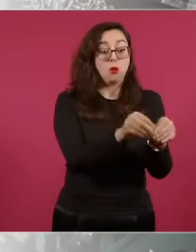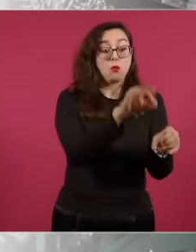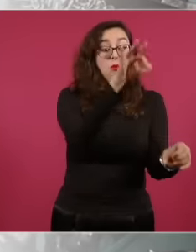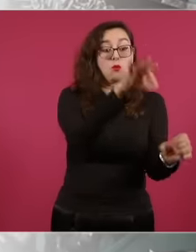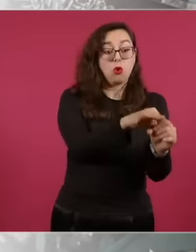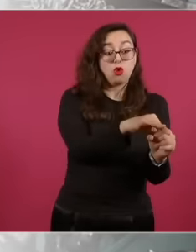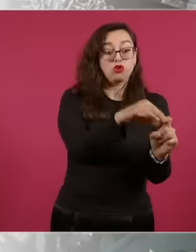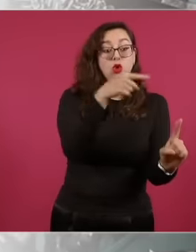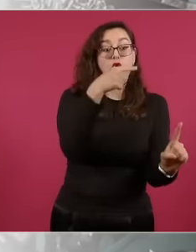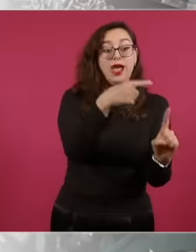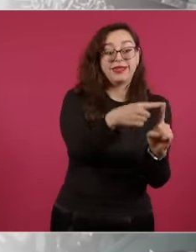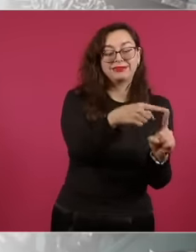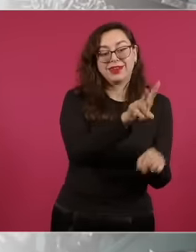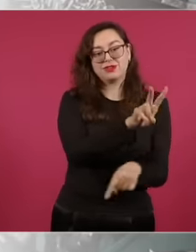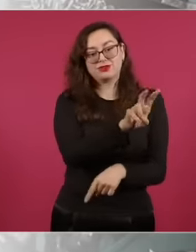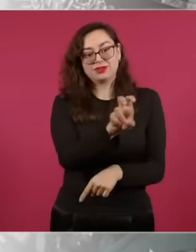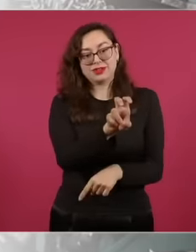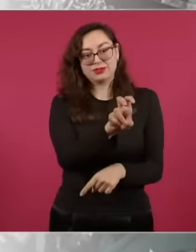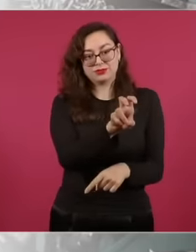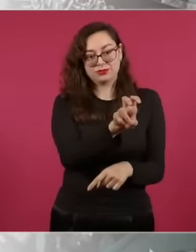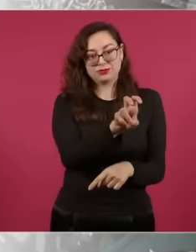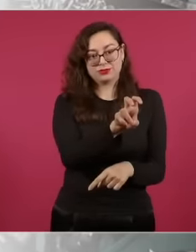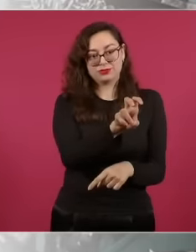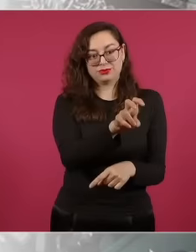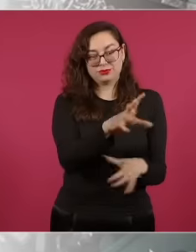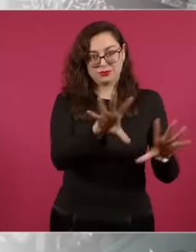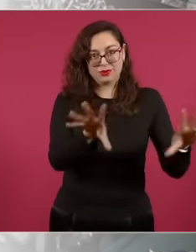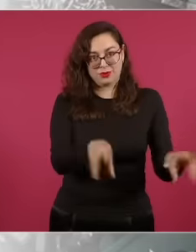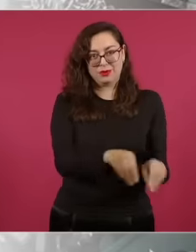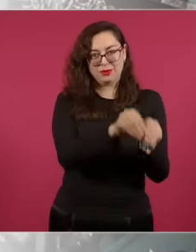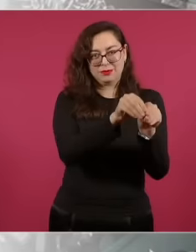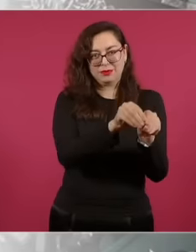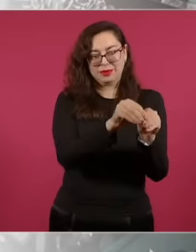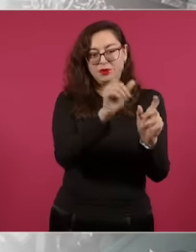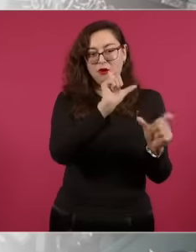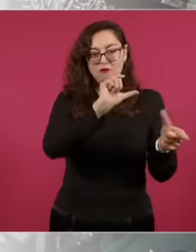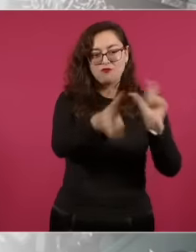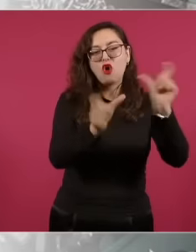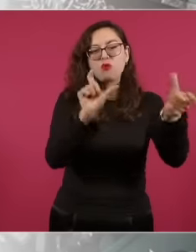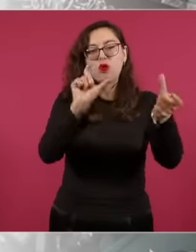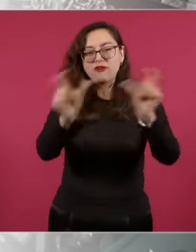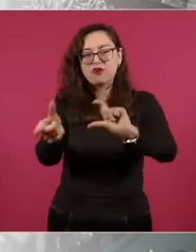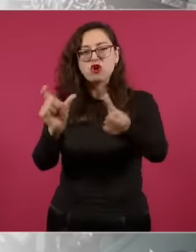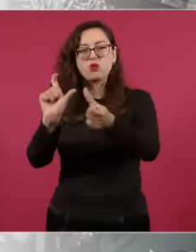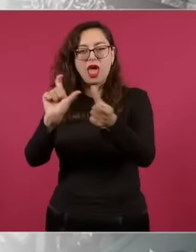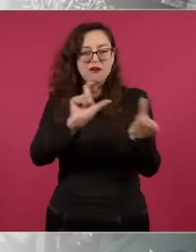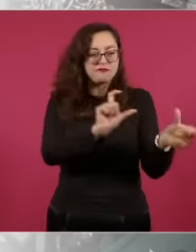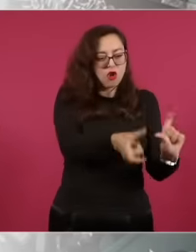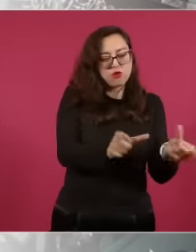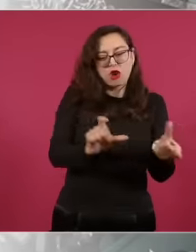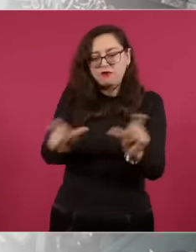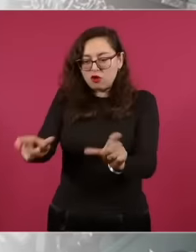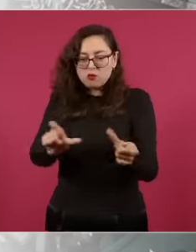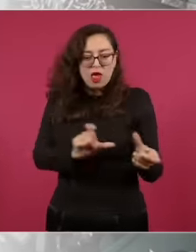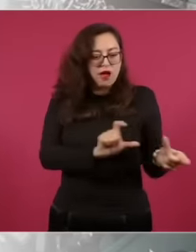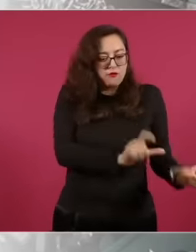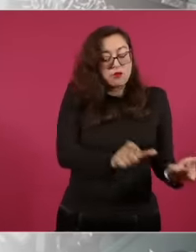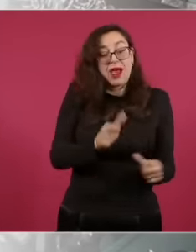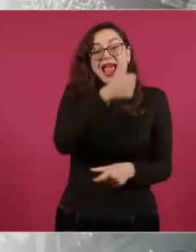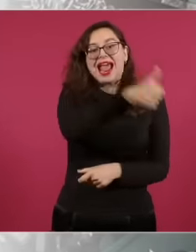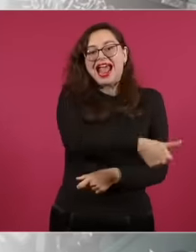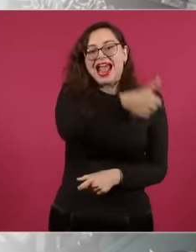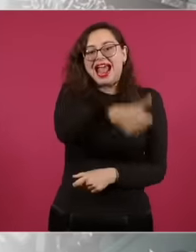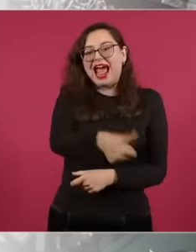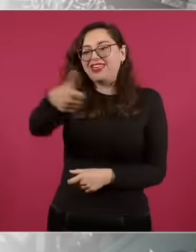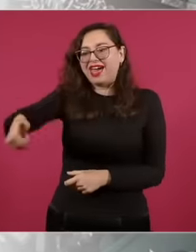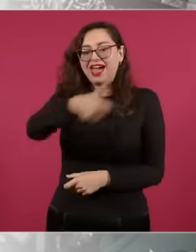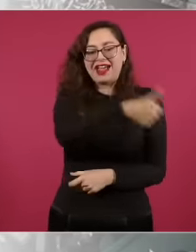the natural quotient so you have to do this this you have to do this in each one of those of the